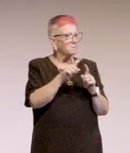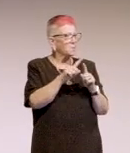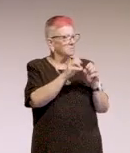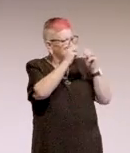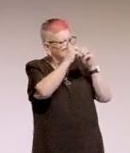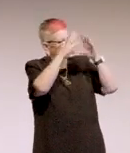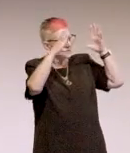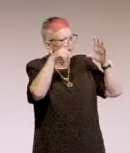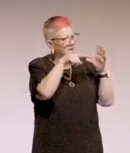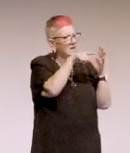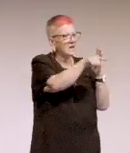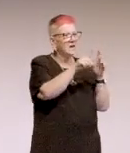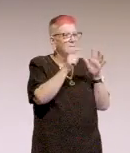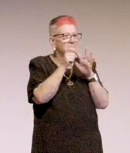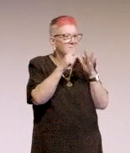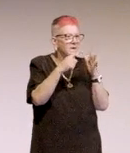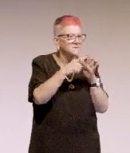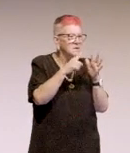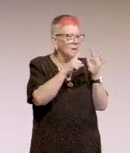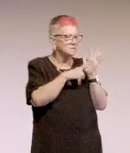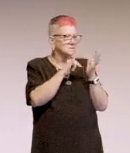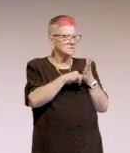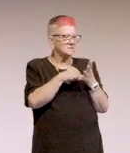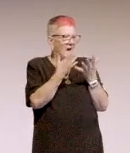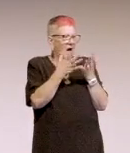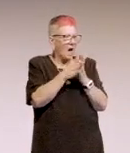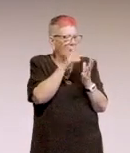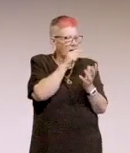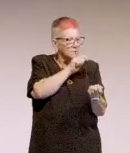So, I can't remember what I was gonna say there.